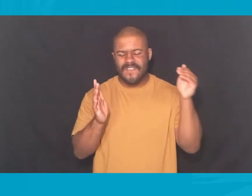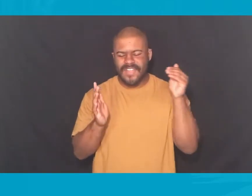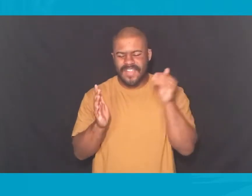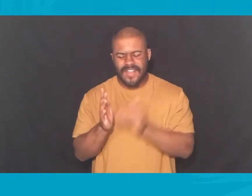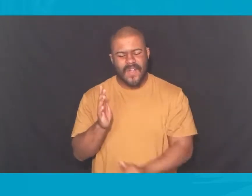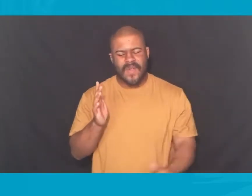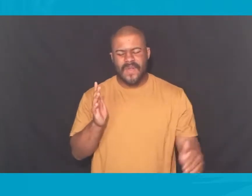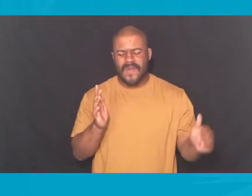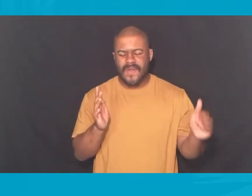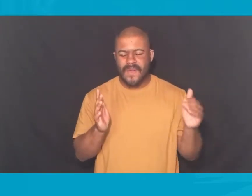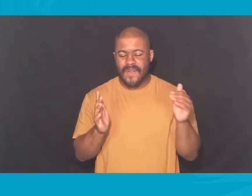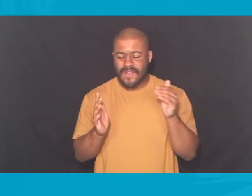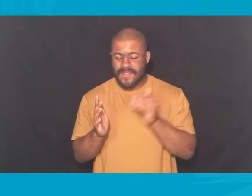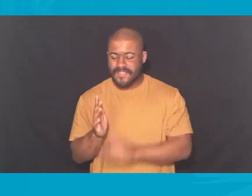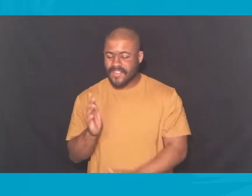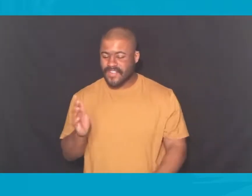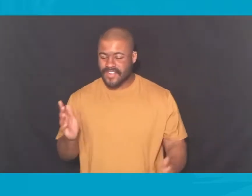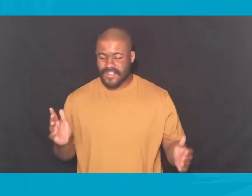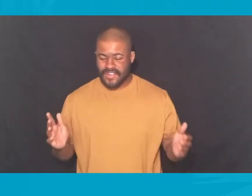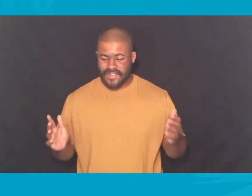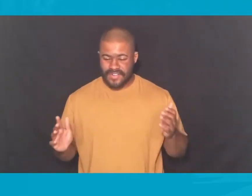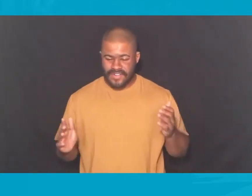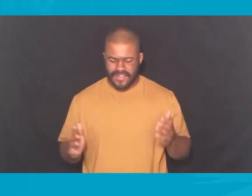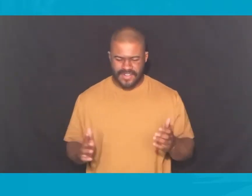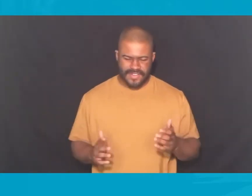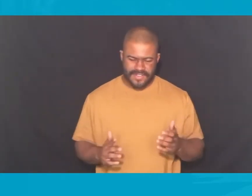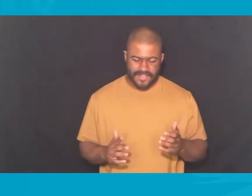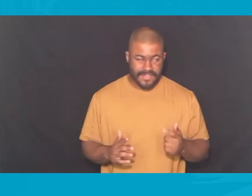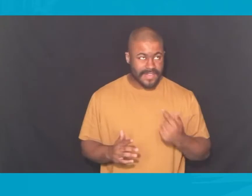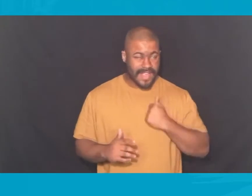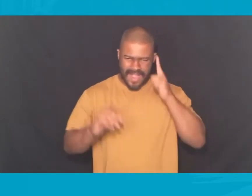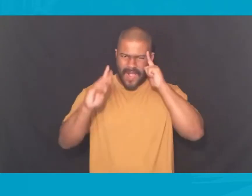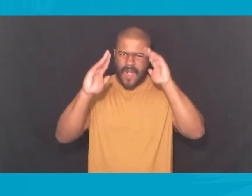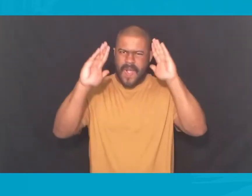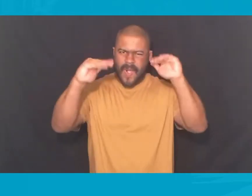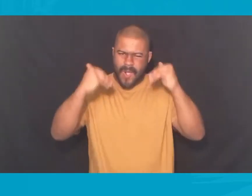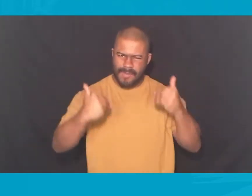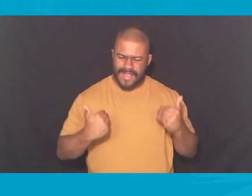Over and over